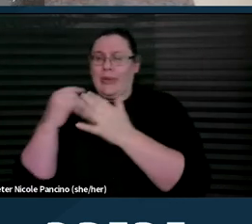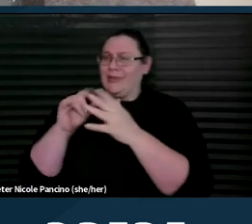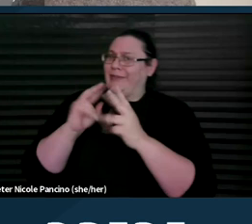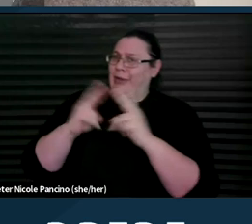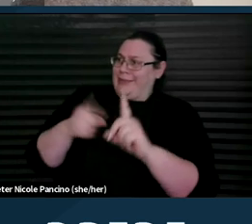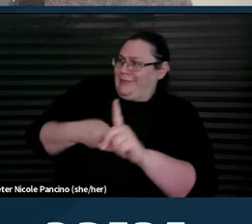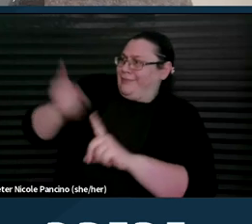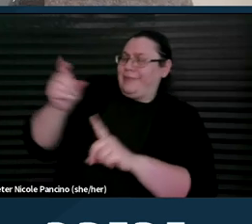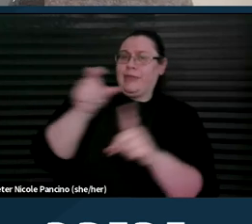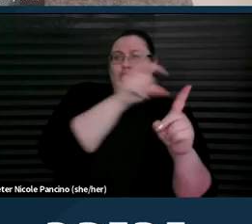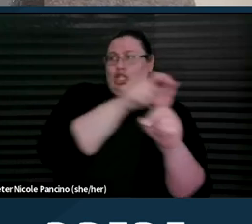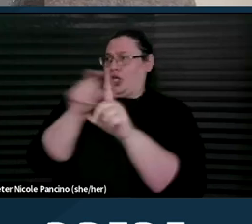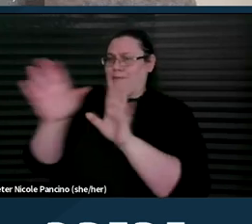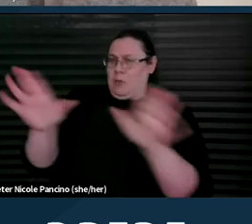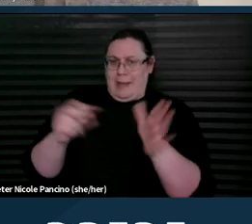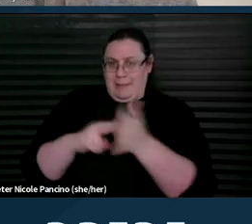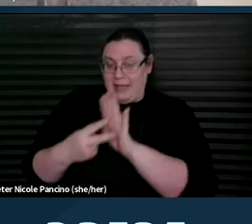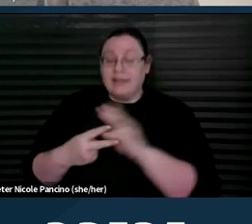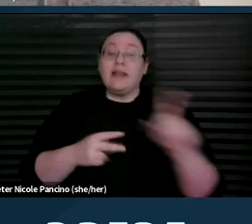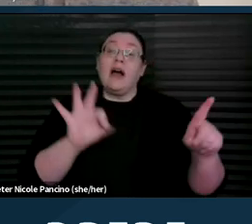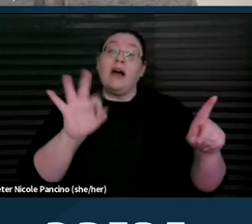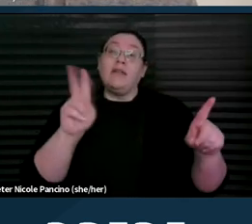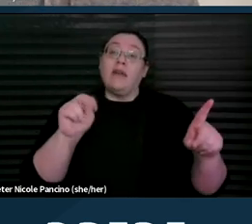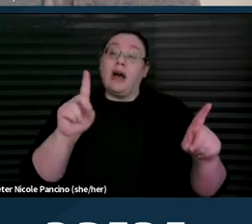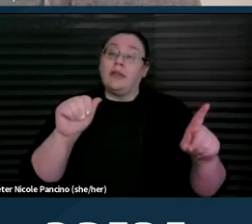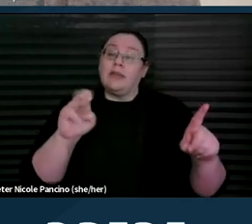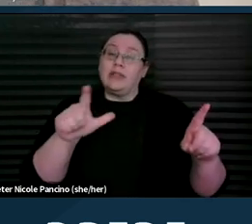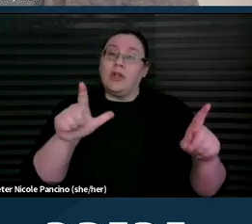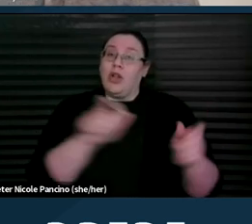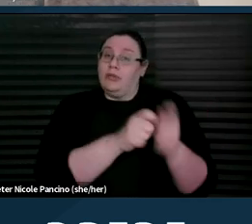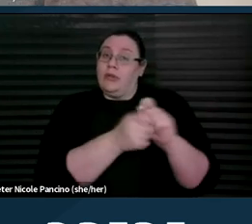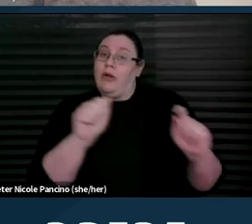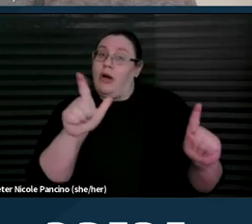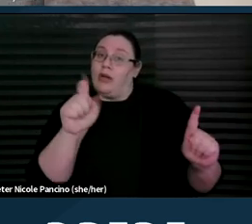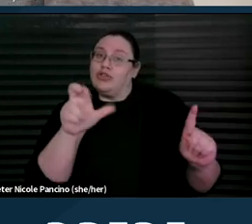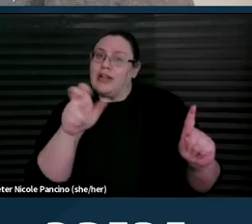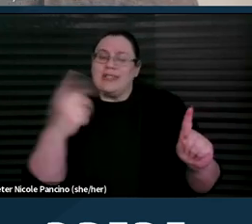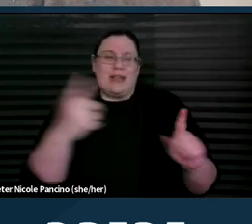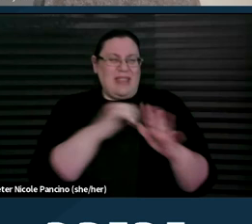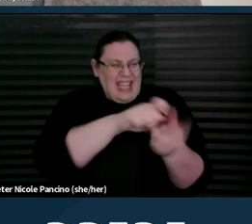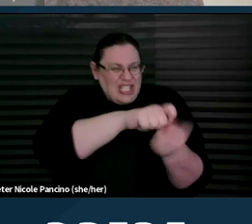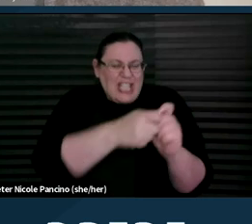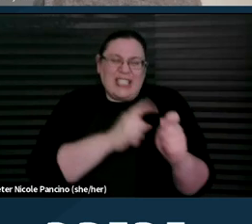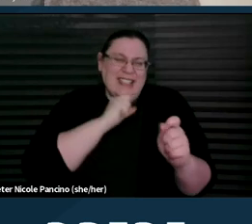but a fundamental alteration is essentially something that changes the essential nature of the program